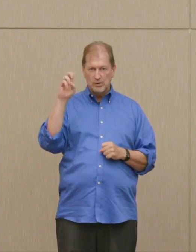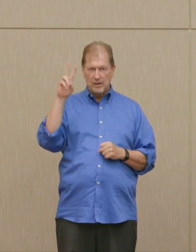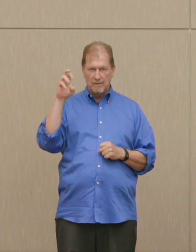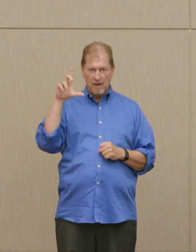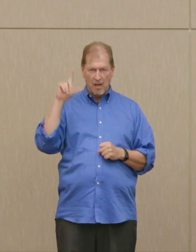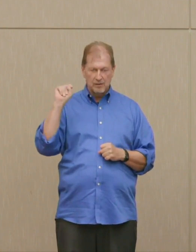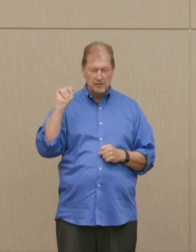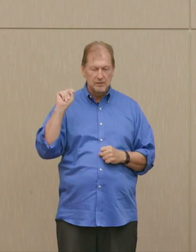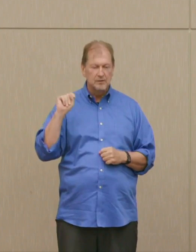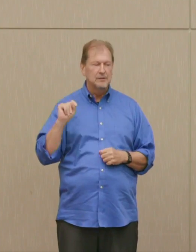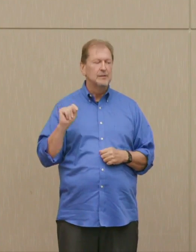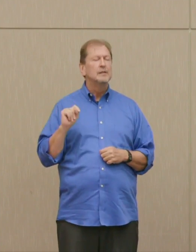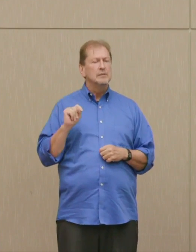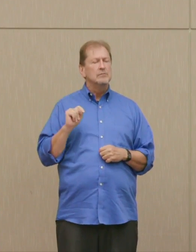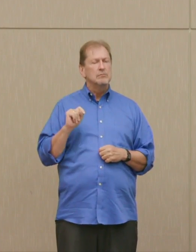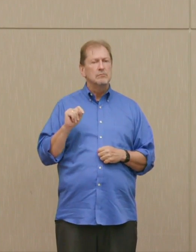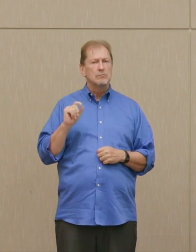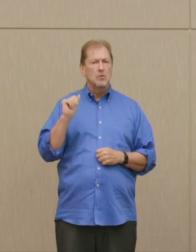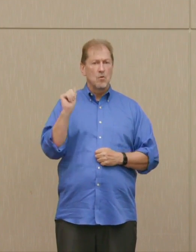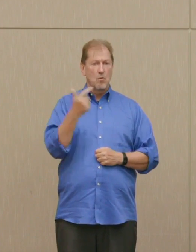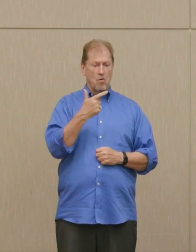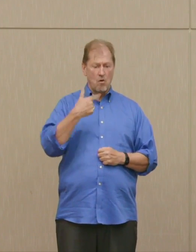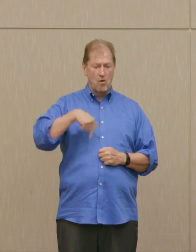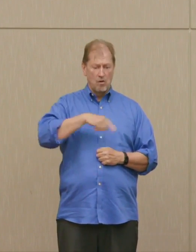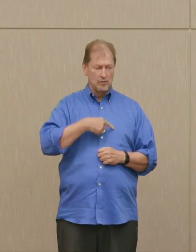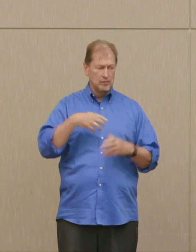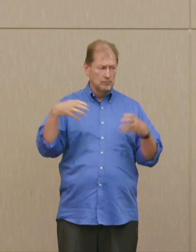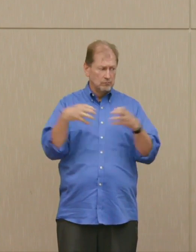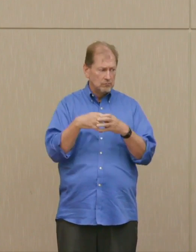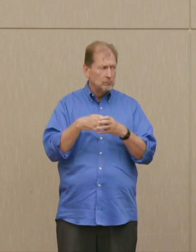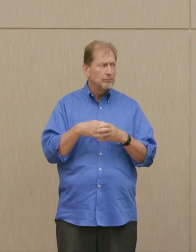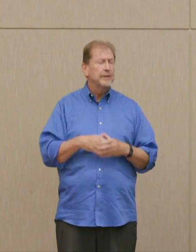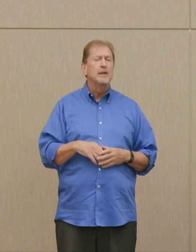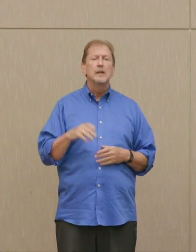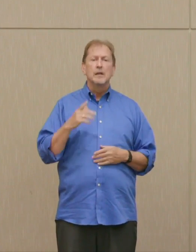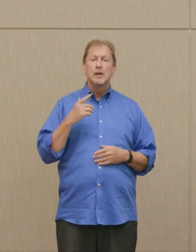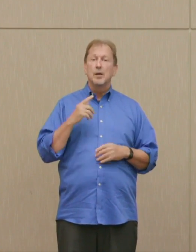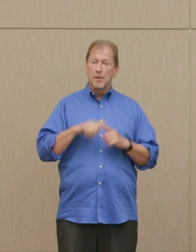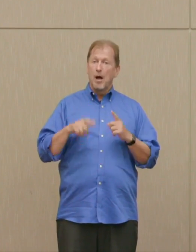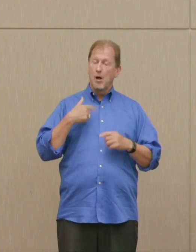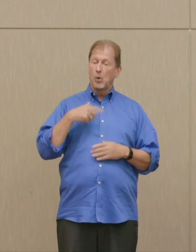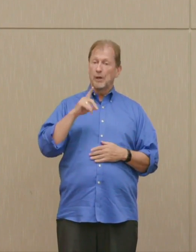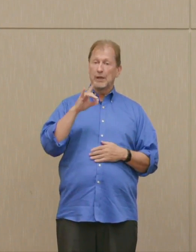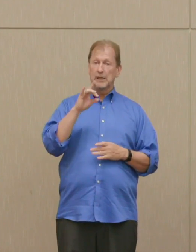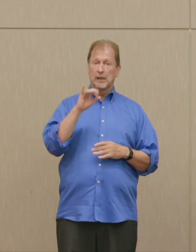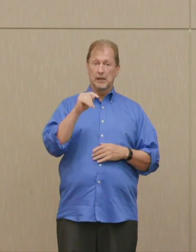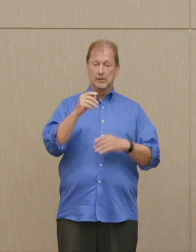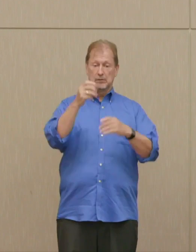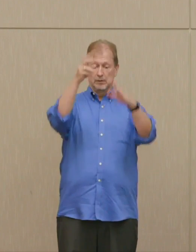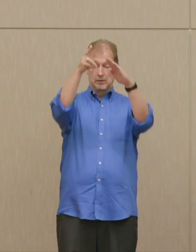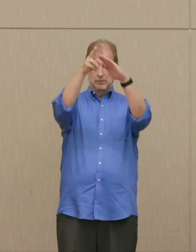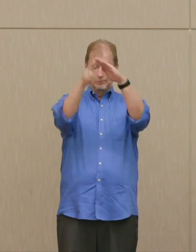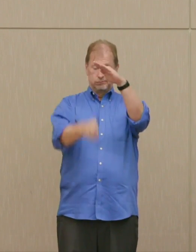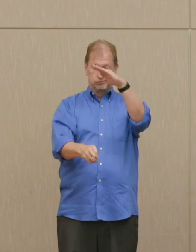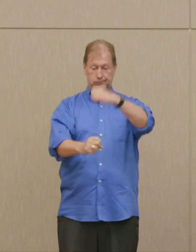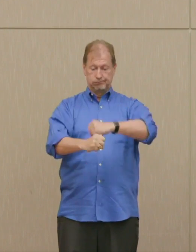but widely revered. Roosevelt did it. We did it, we ended a war with it. It was effective, et cetera, et cetera.